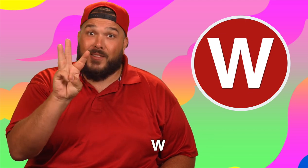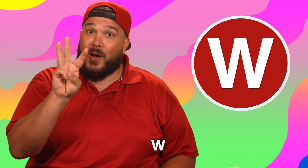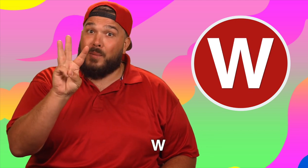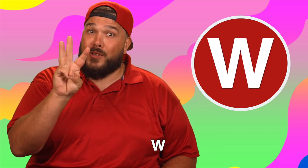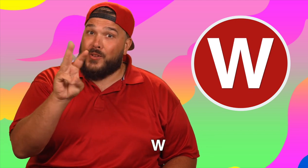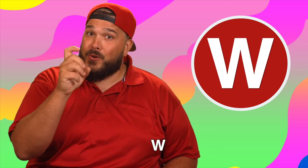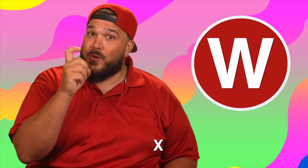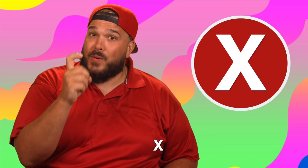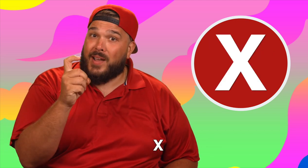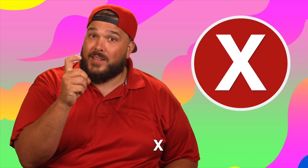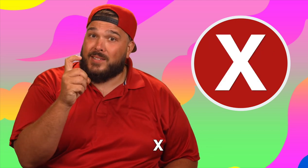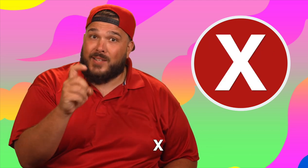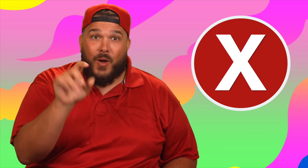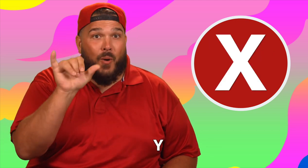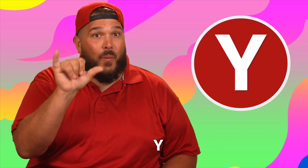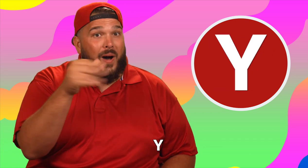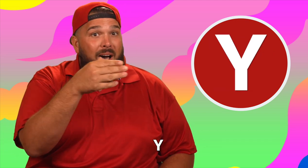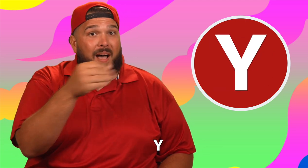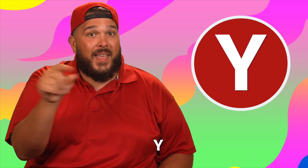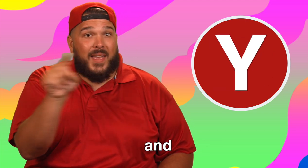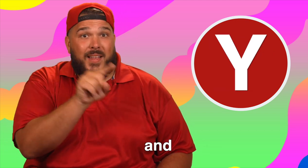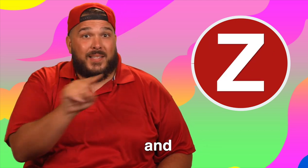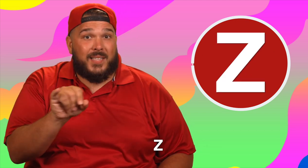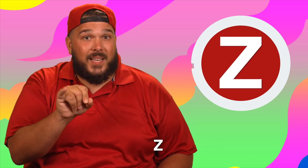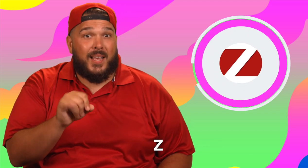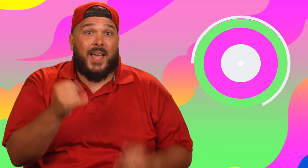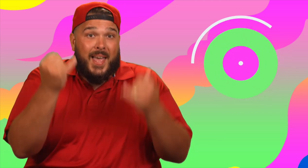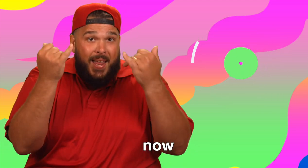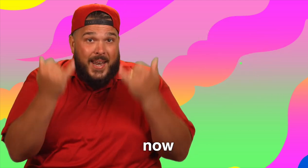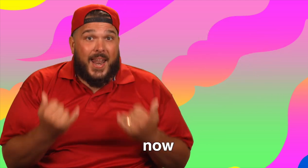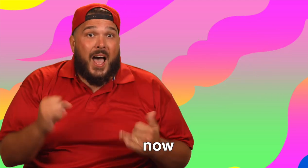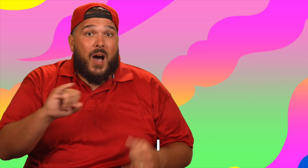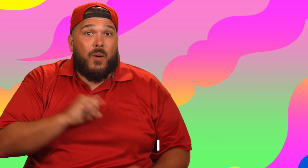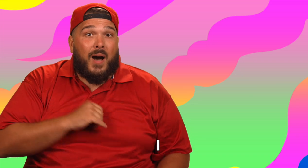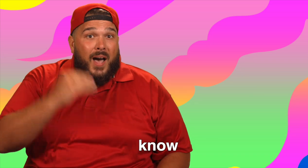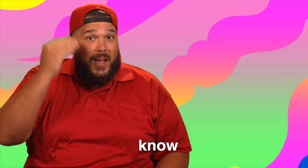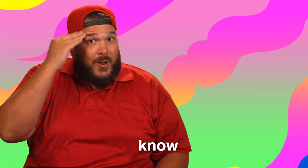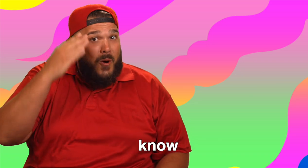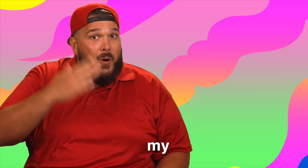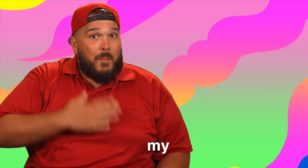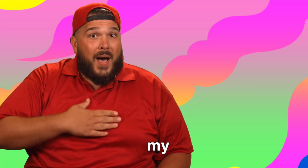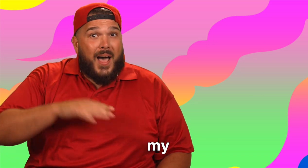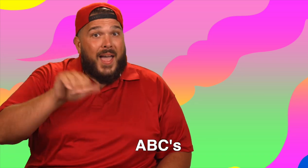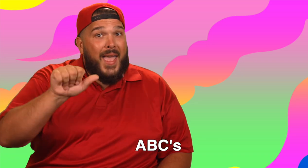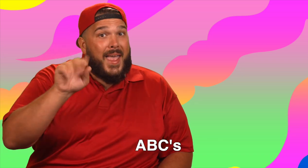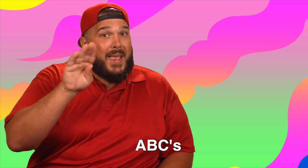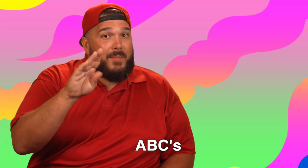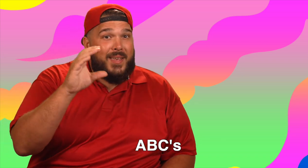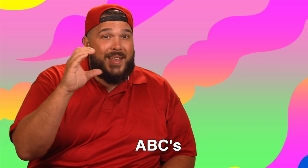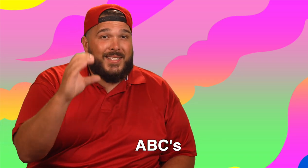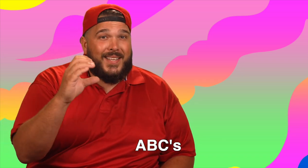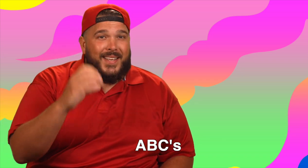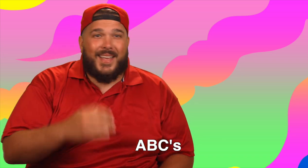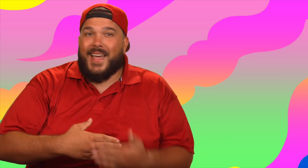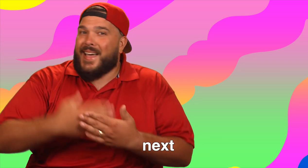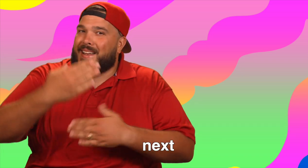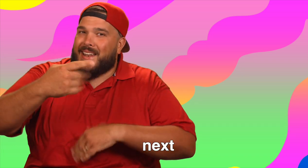W, X Y, and Z. Now I know my ABCs